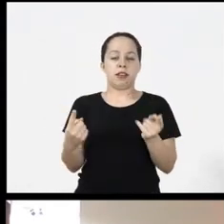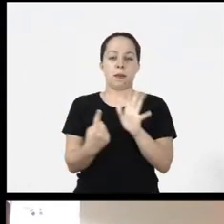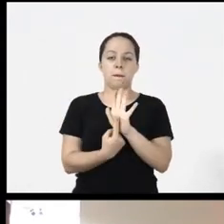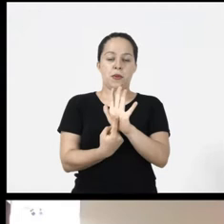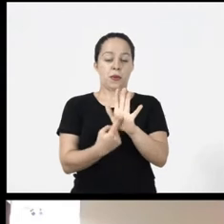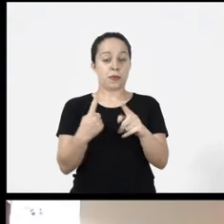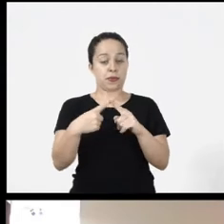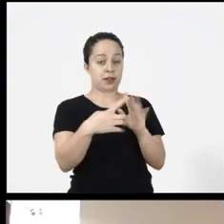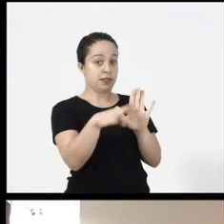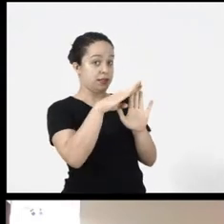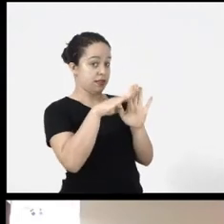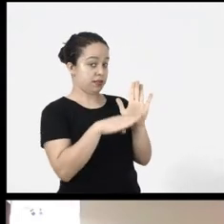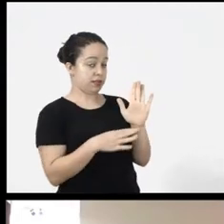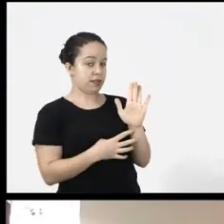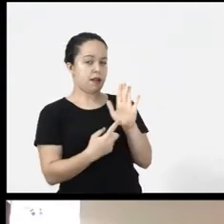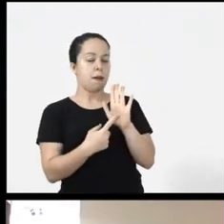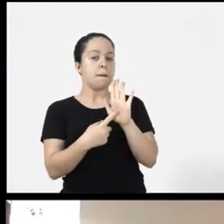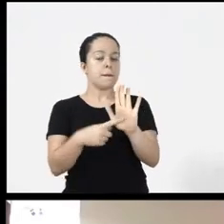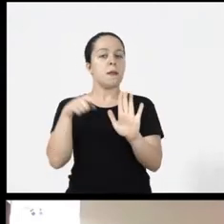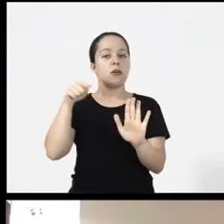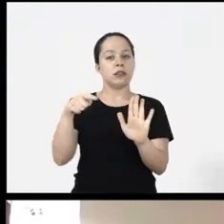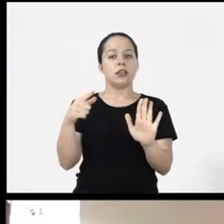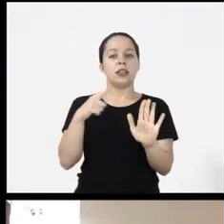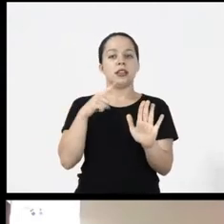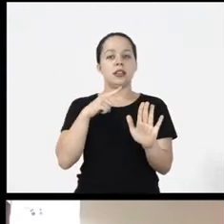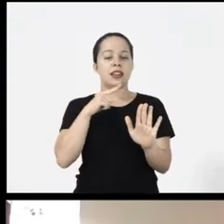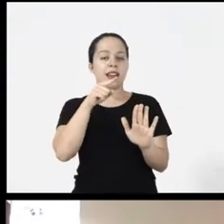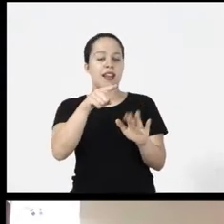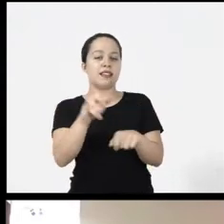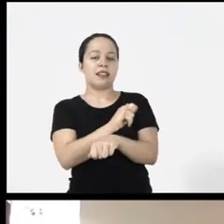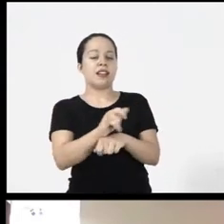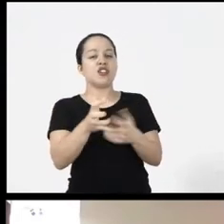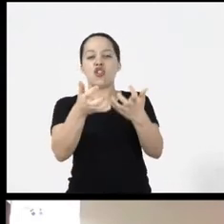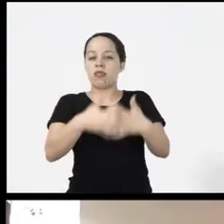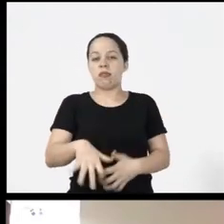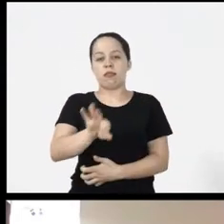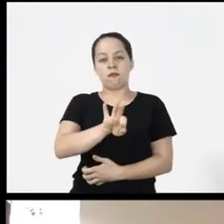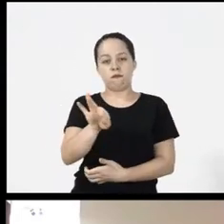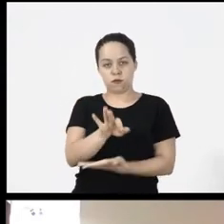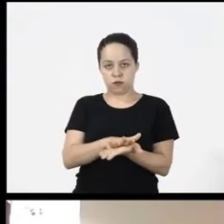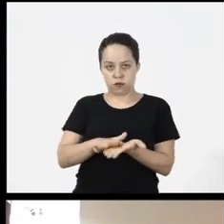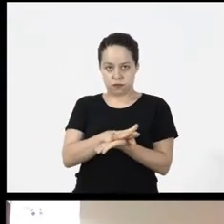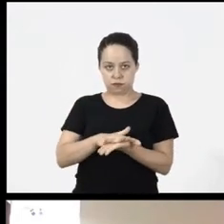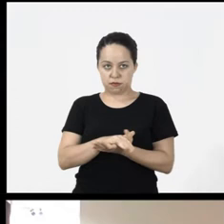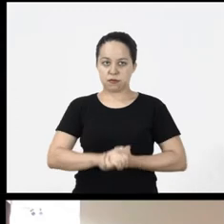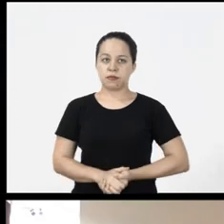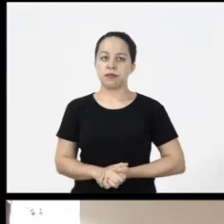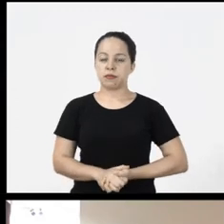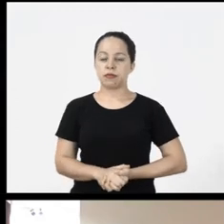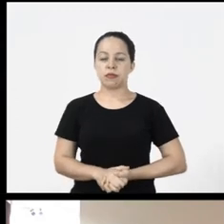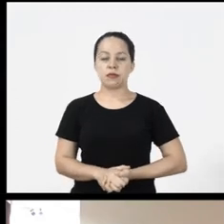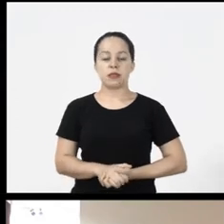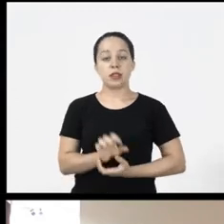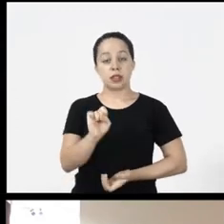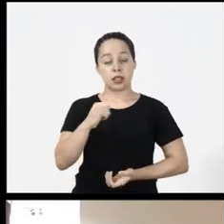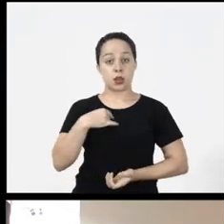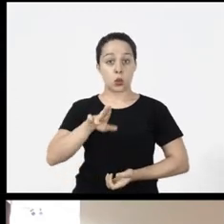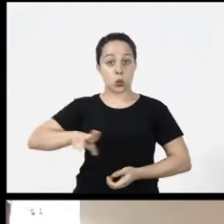highlighted because this item list is that resource that is not working and when I